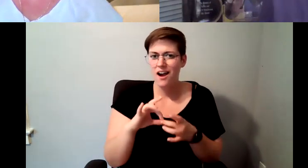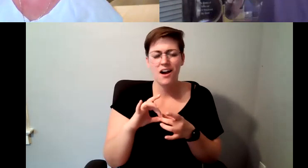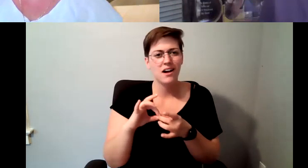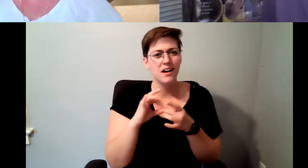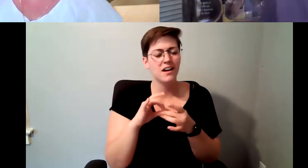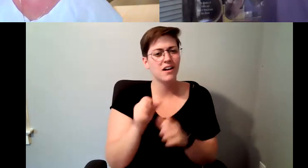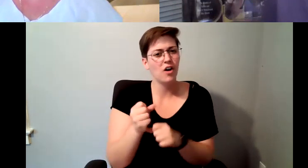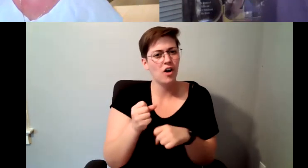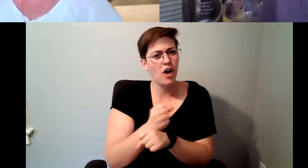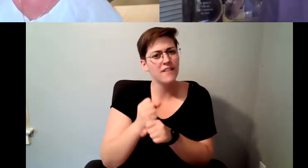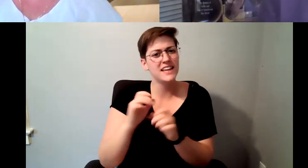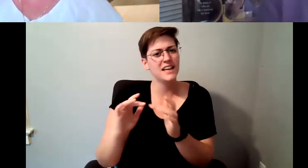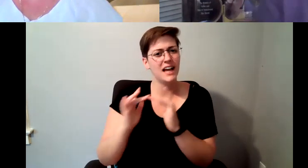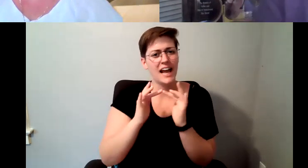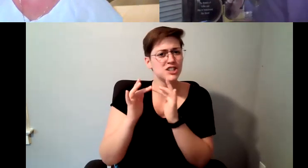called Starbucks and now.